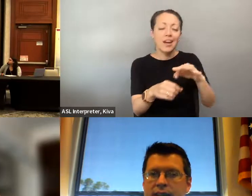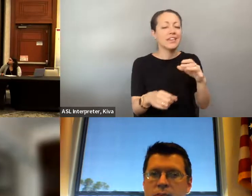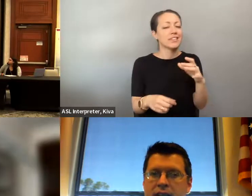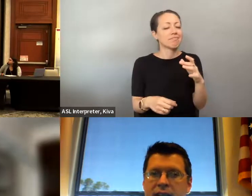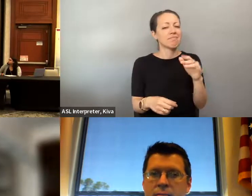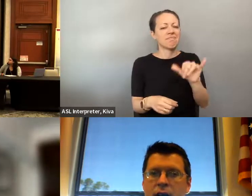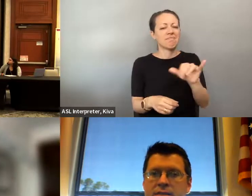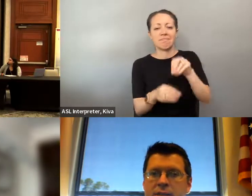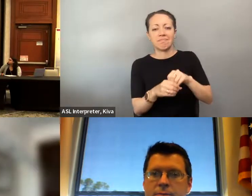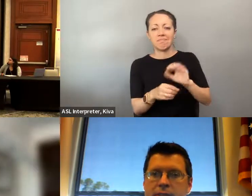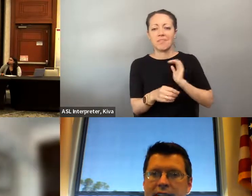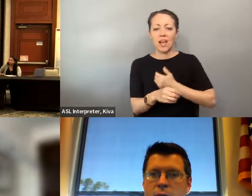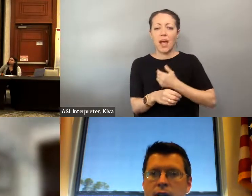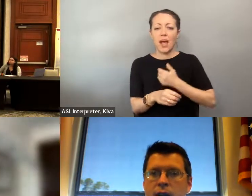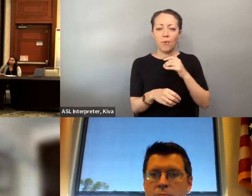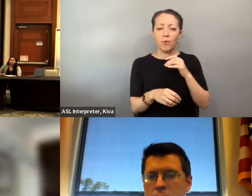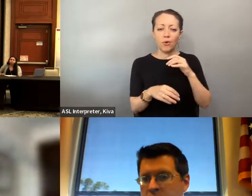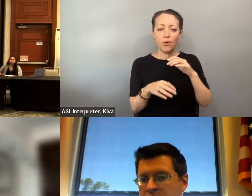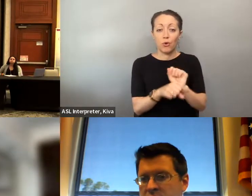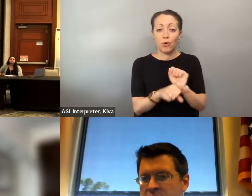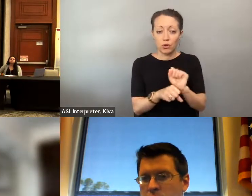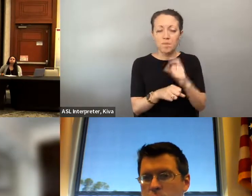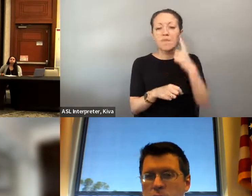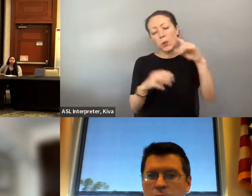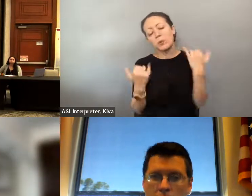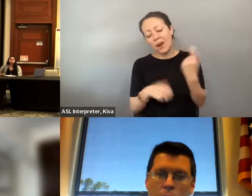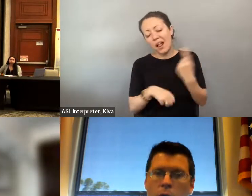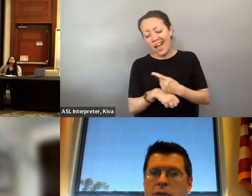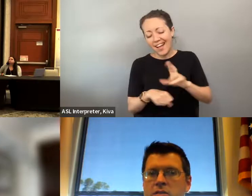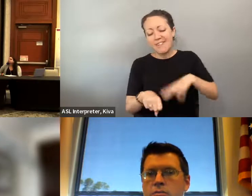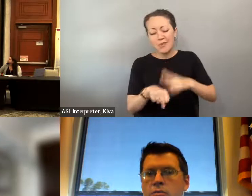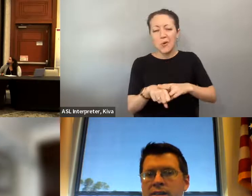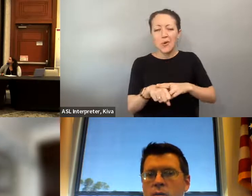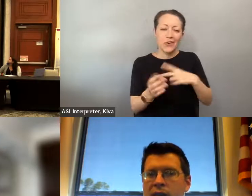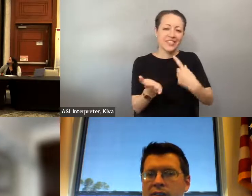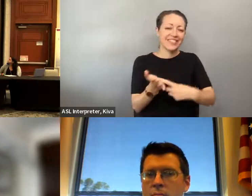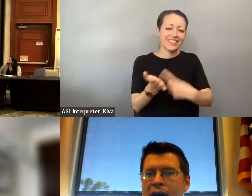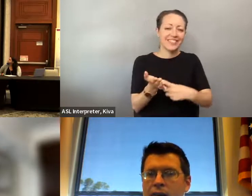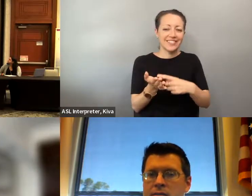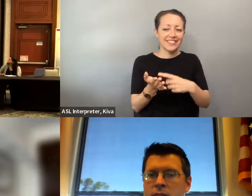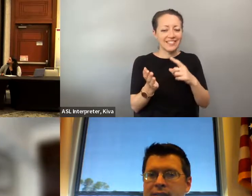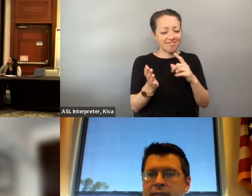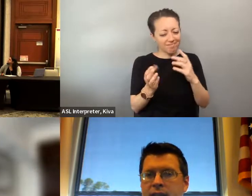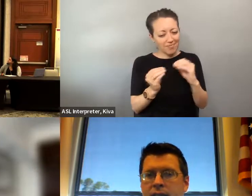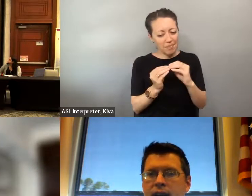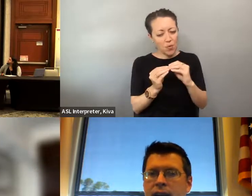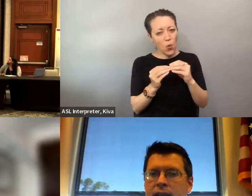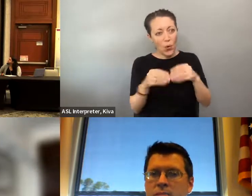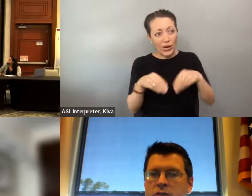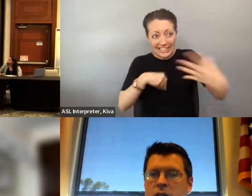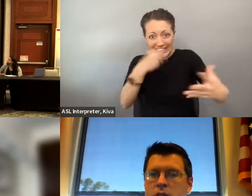So we cover quite a variety of different activities. cover quite a variety of different activities, but obviously for today's purpose , it's to -- for our role is